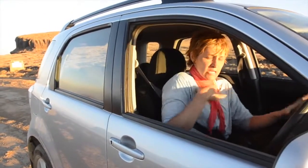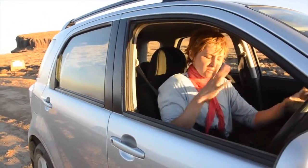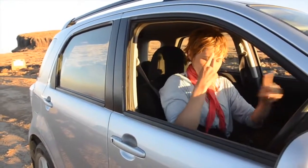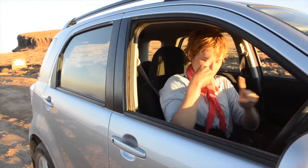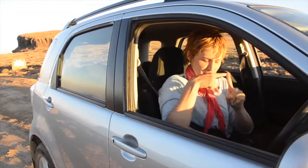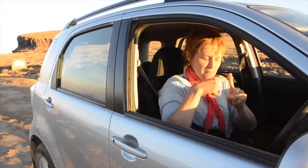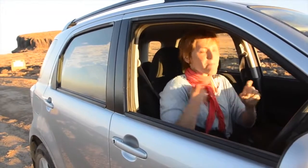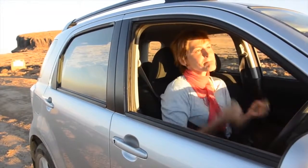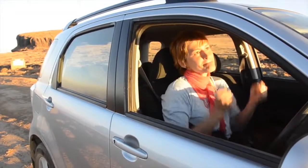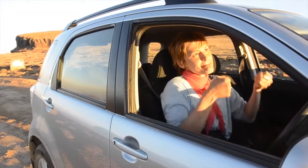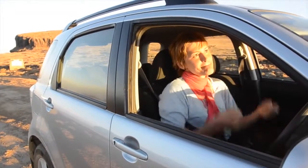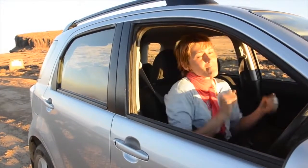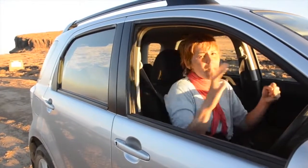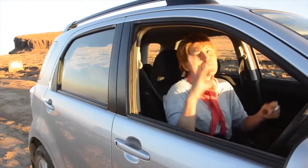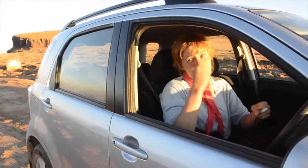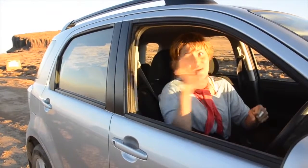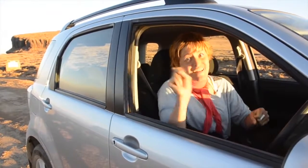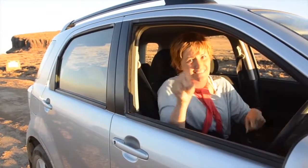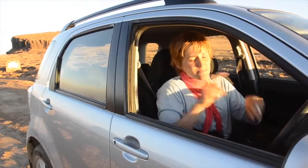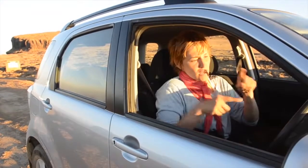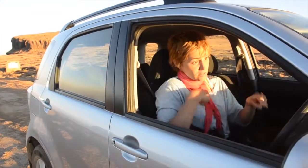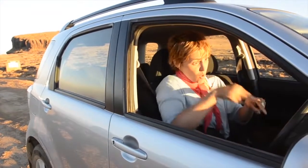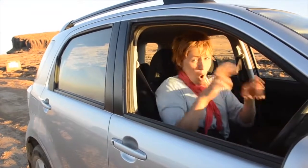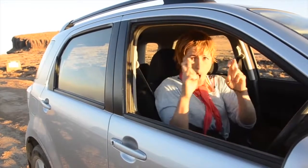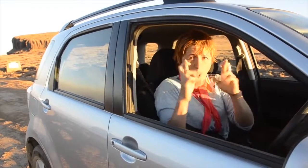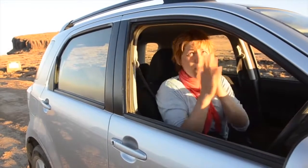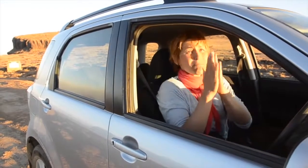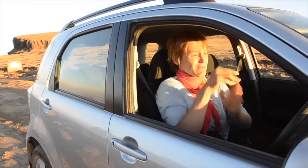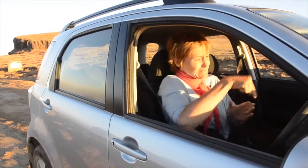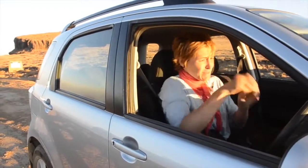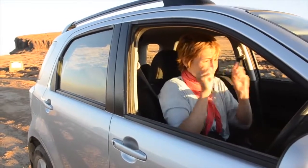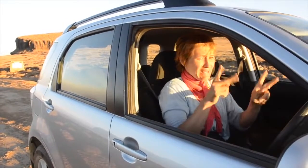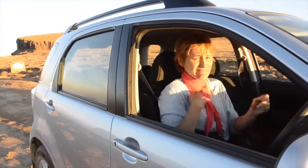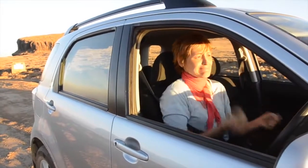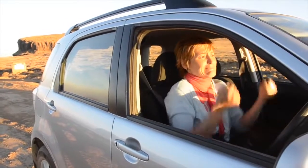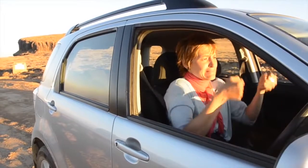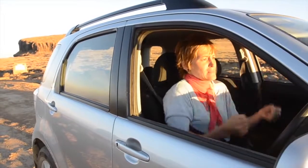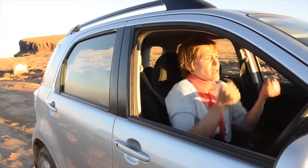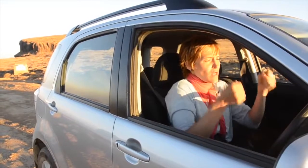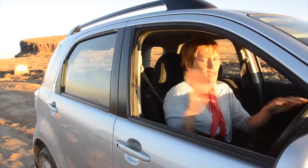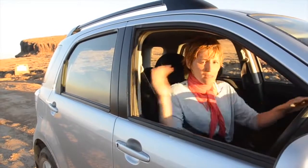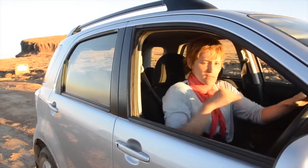Even though the scenery is beautiful, I had to stay positive and keep an eye on the road and pray that the SUV would make it here all right.